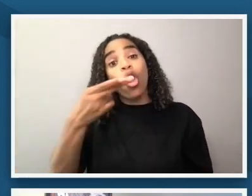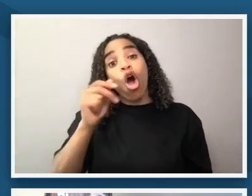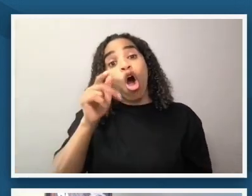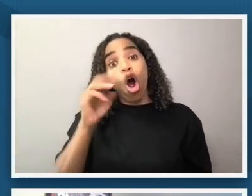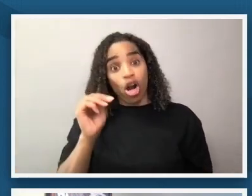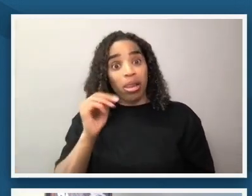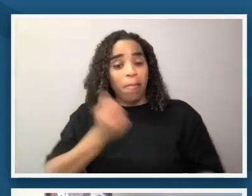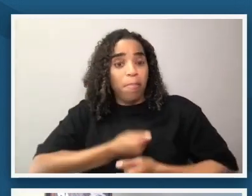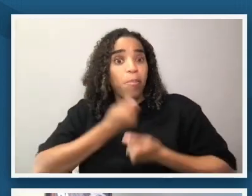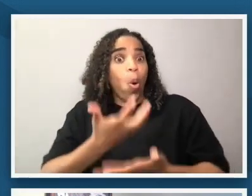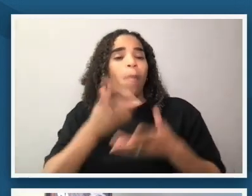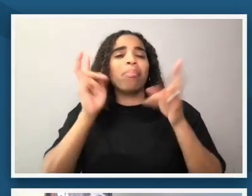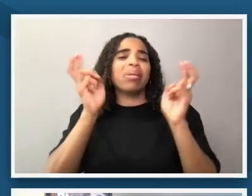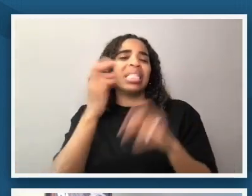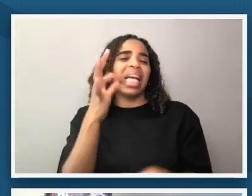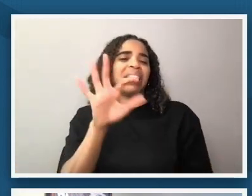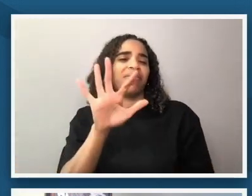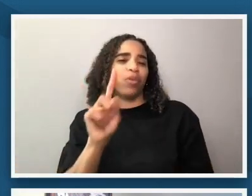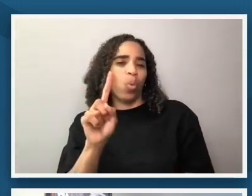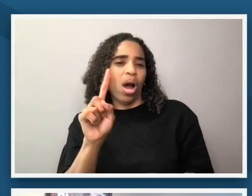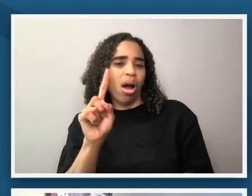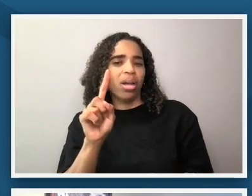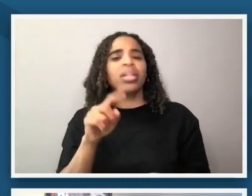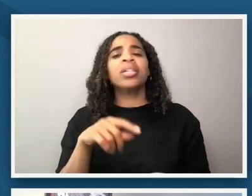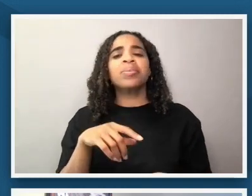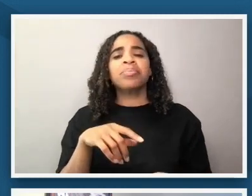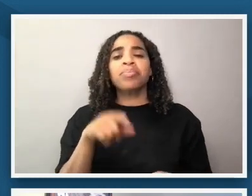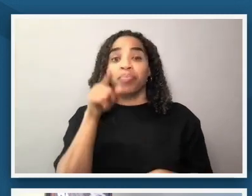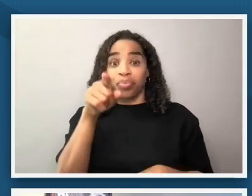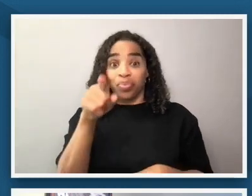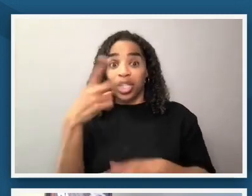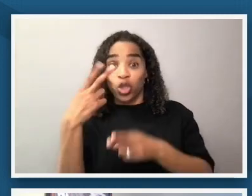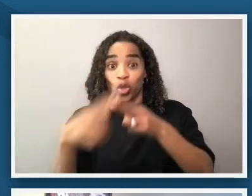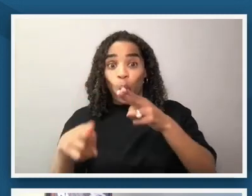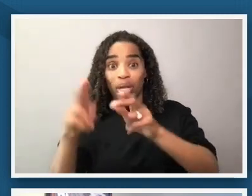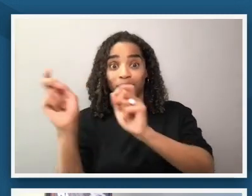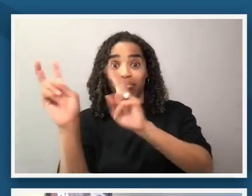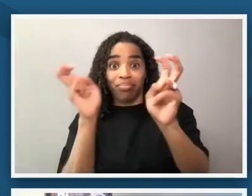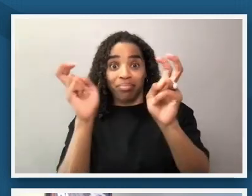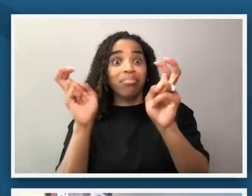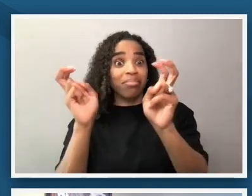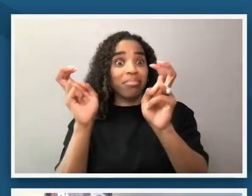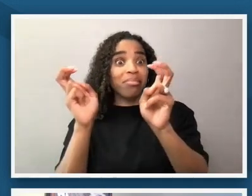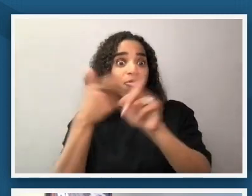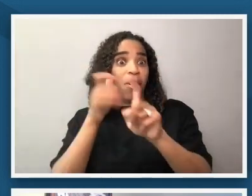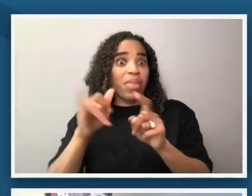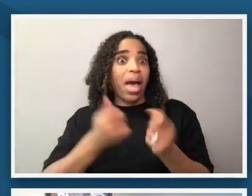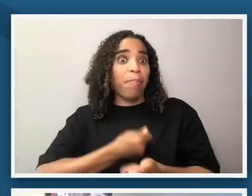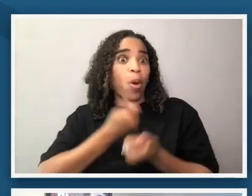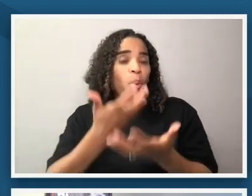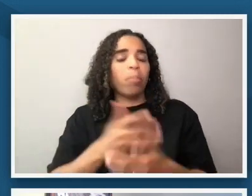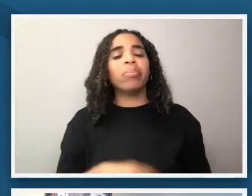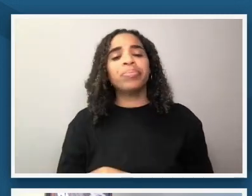of which you see a small clip on the screen